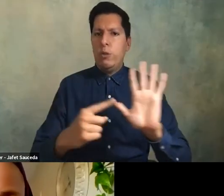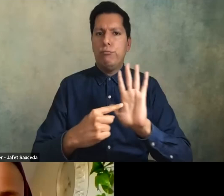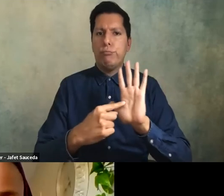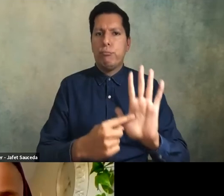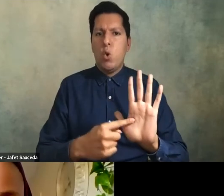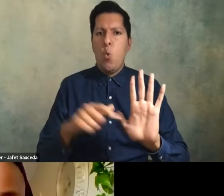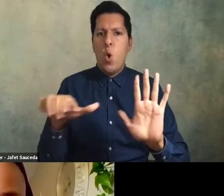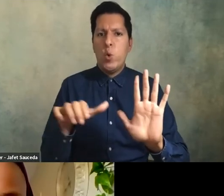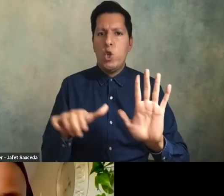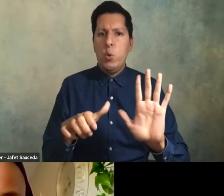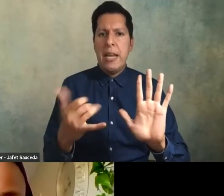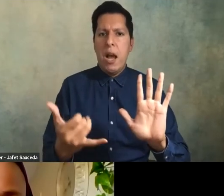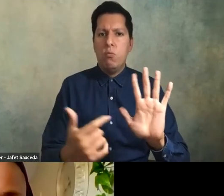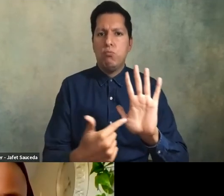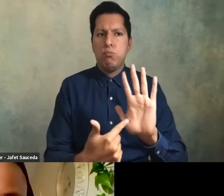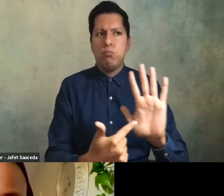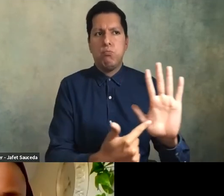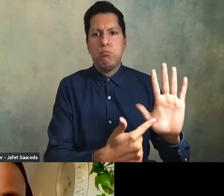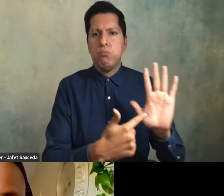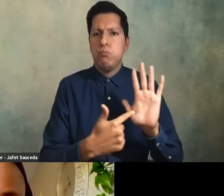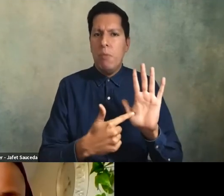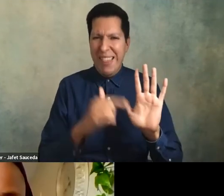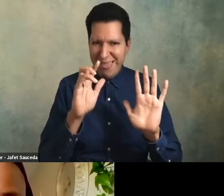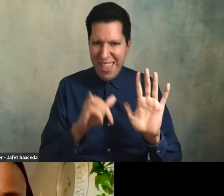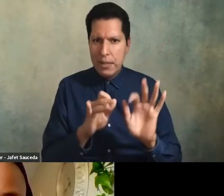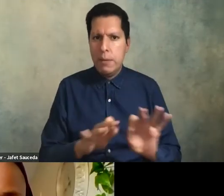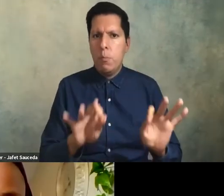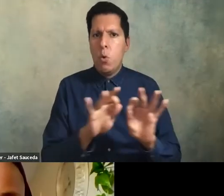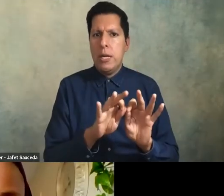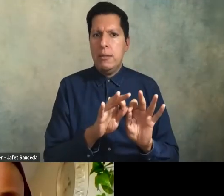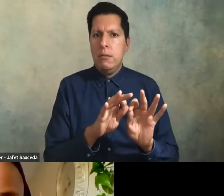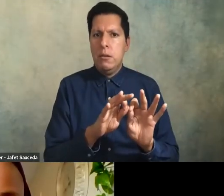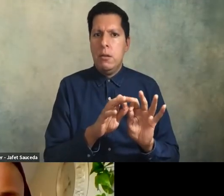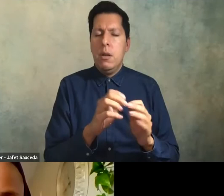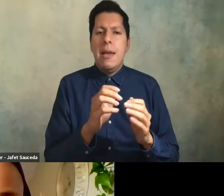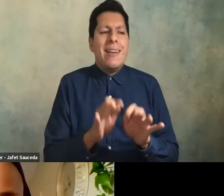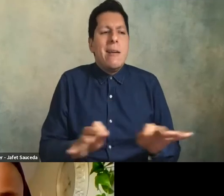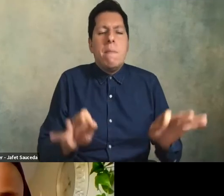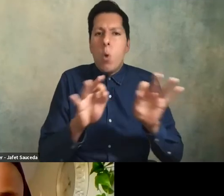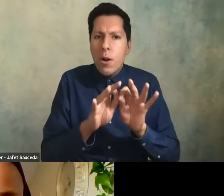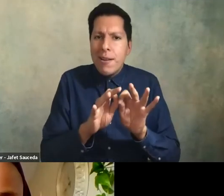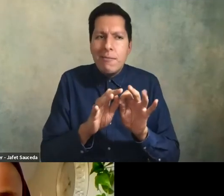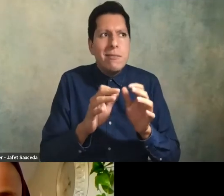now right this is what is important to us it's what is important it's an important imperative